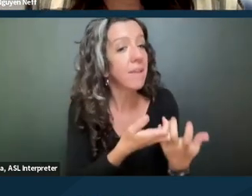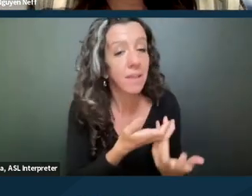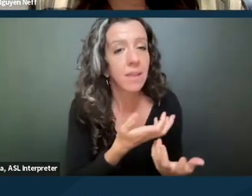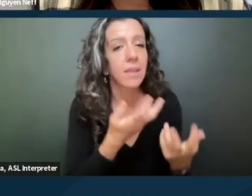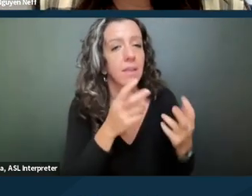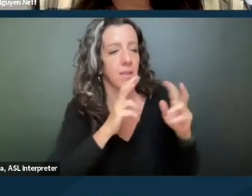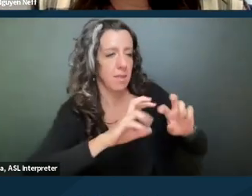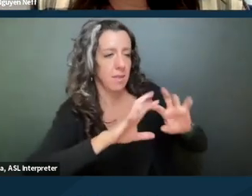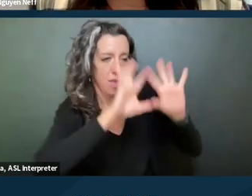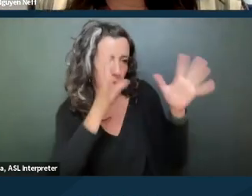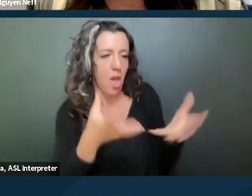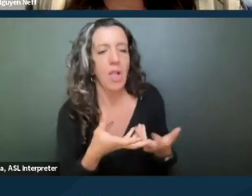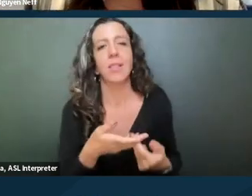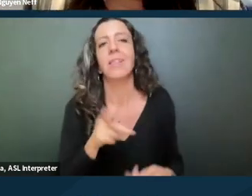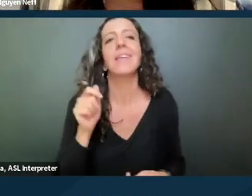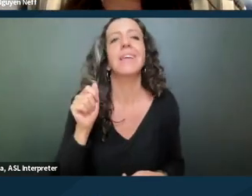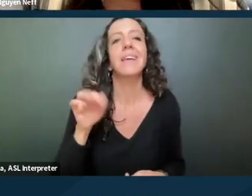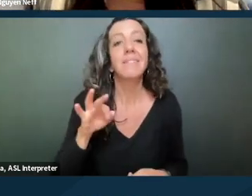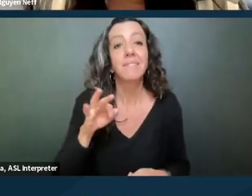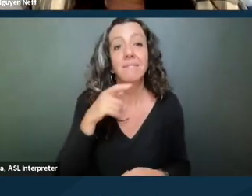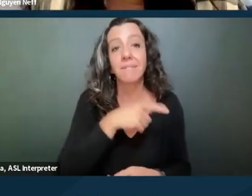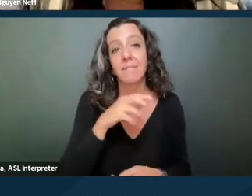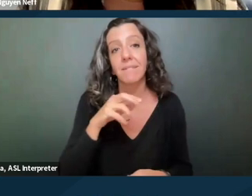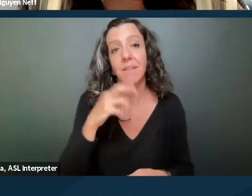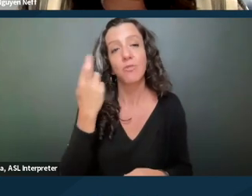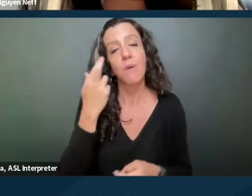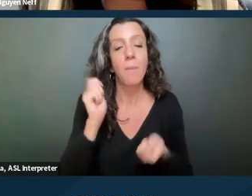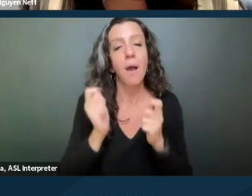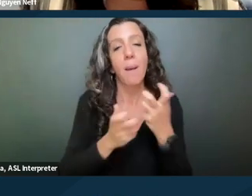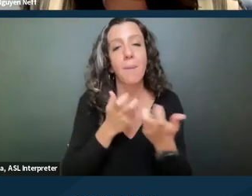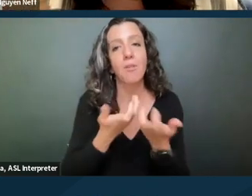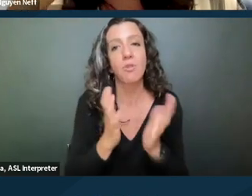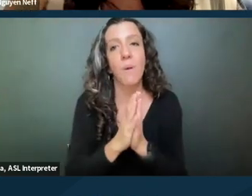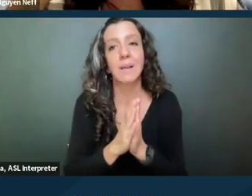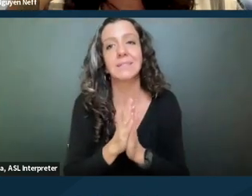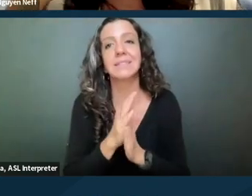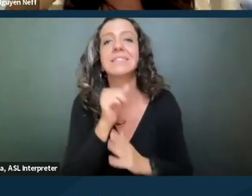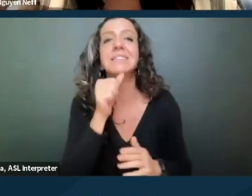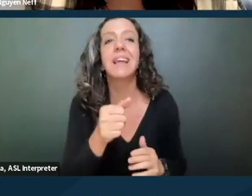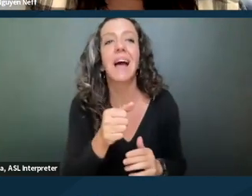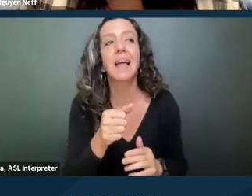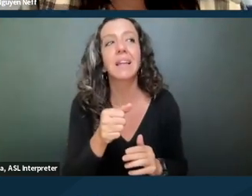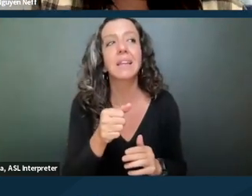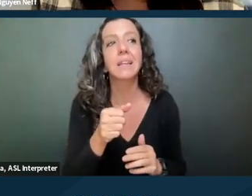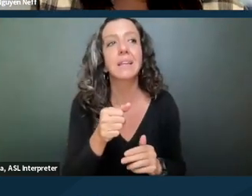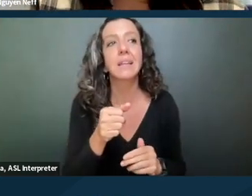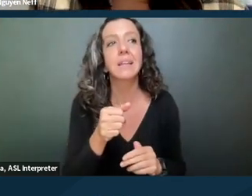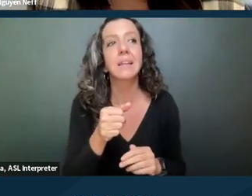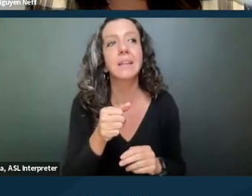Even if the reasonable accommodation request was not sort of adequately stated,